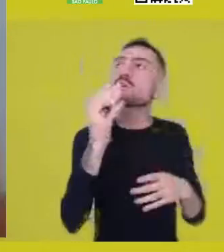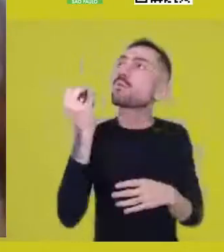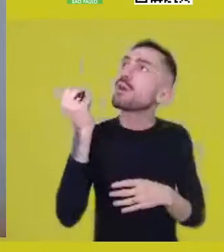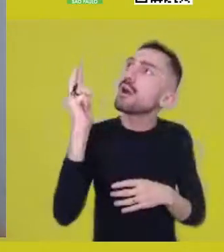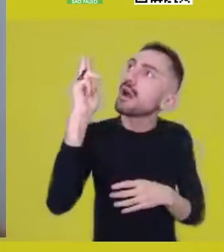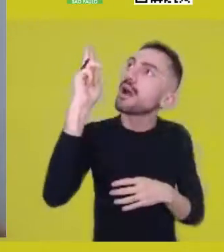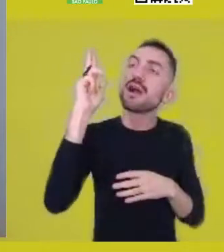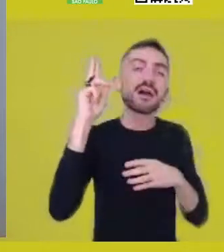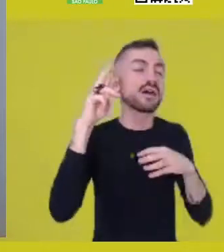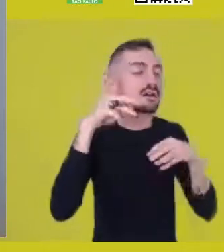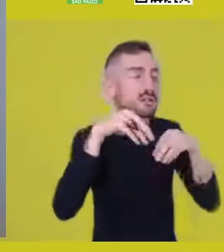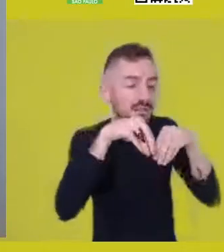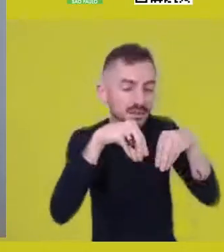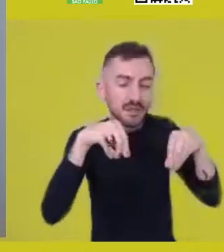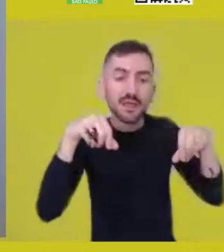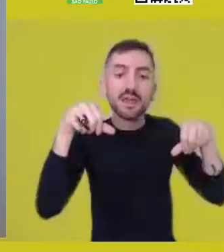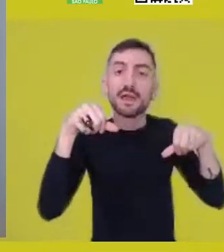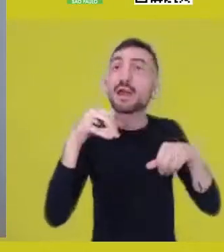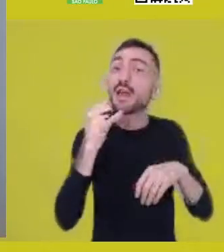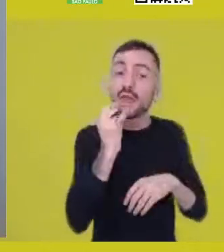also makes itself present